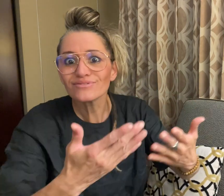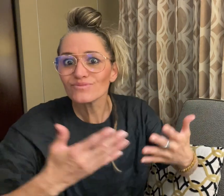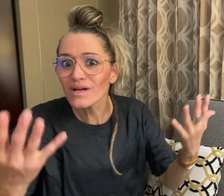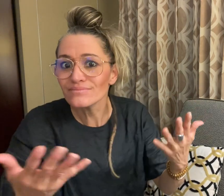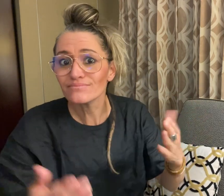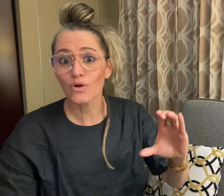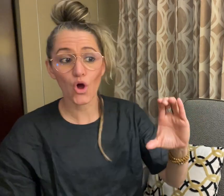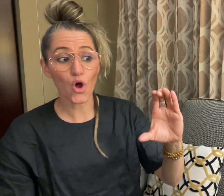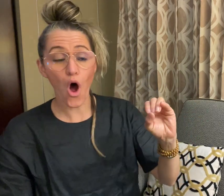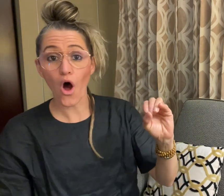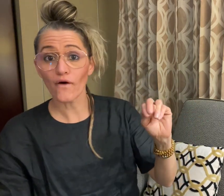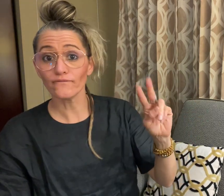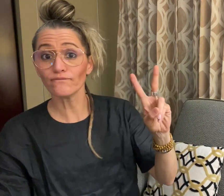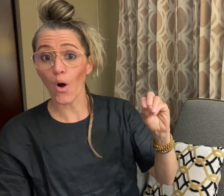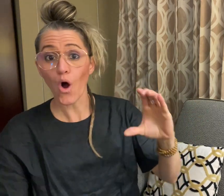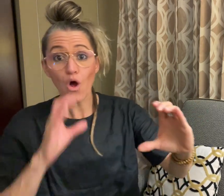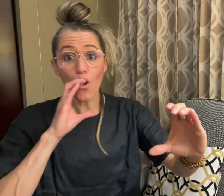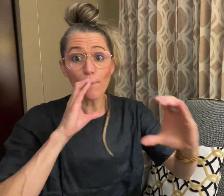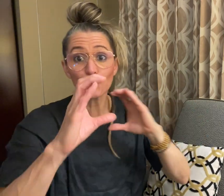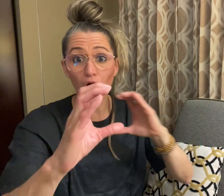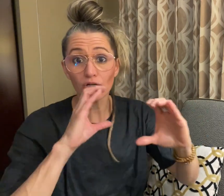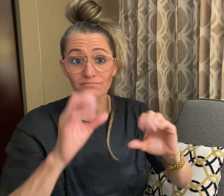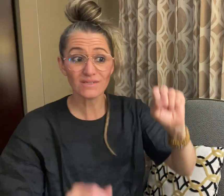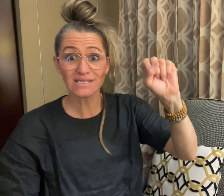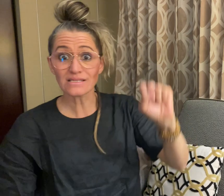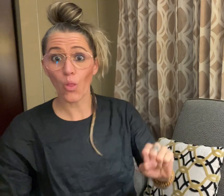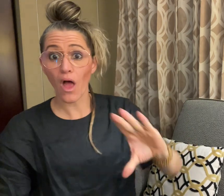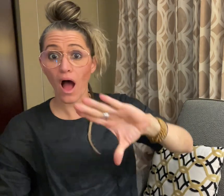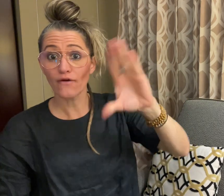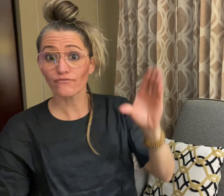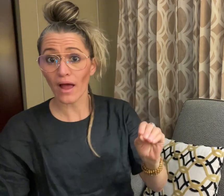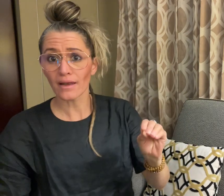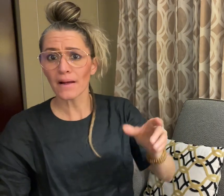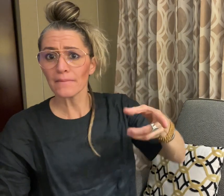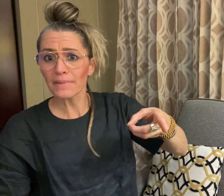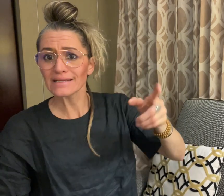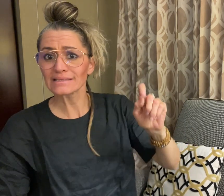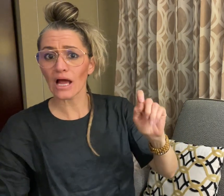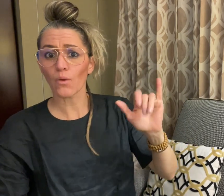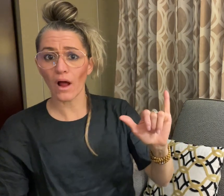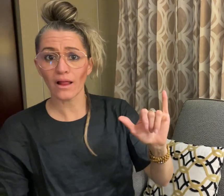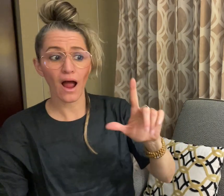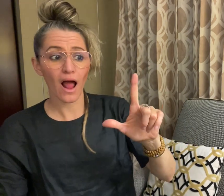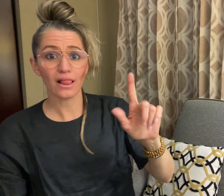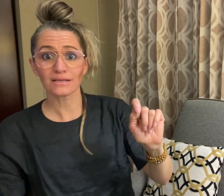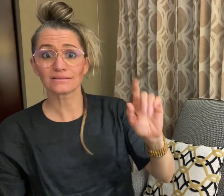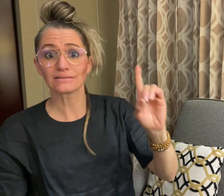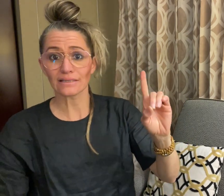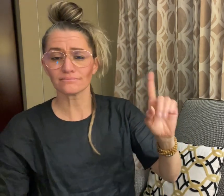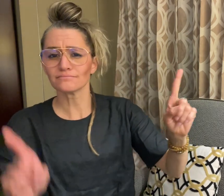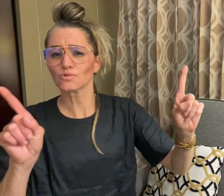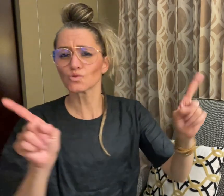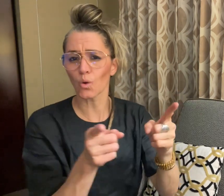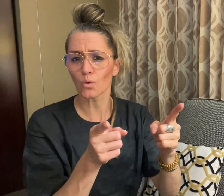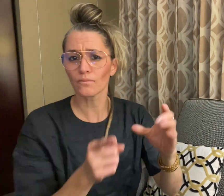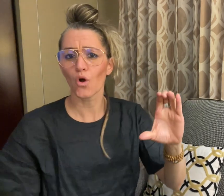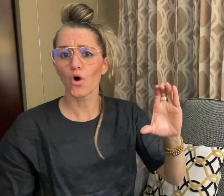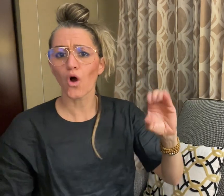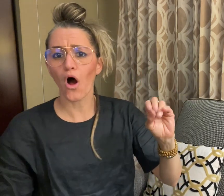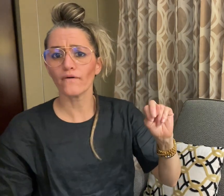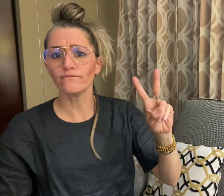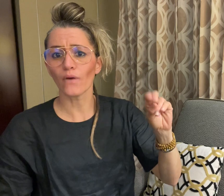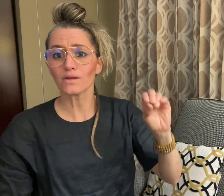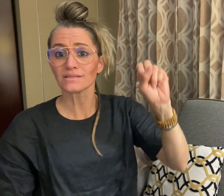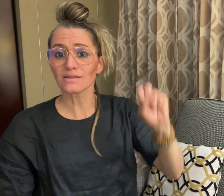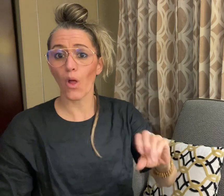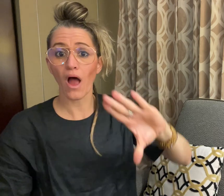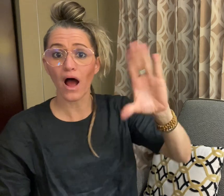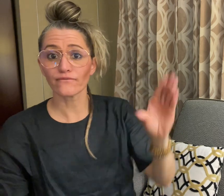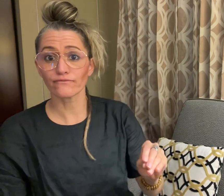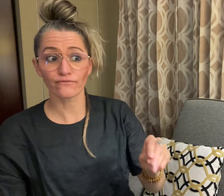Convo Communications South Africa Pty Ltd ("Convo South Africa")